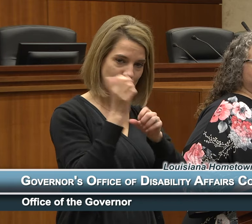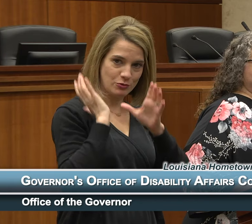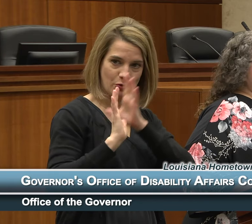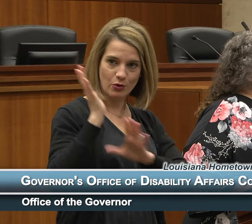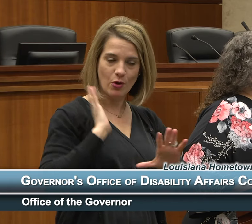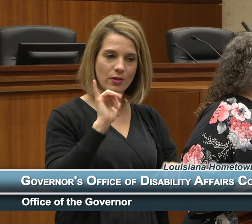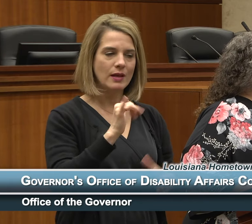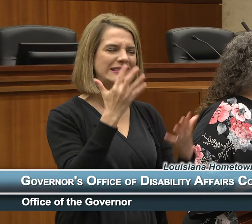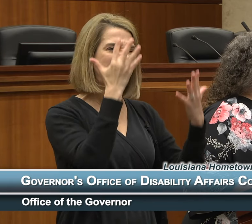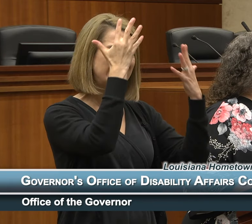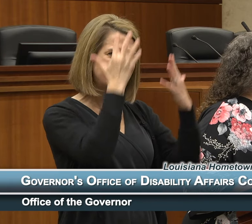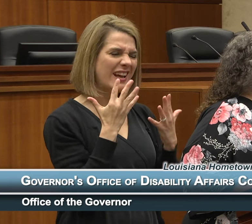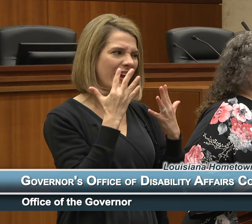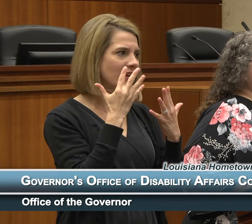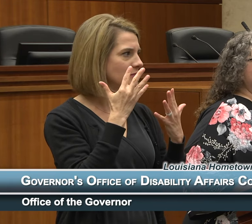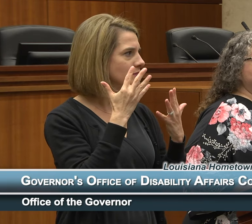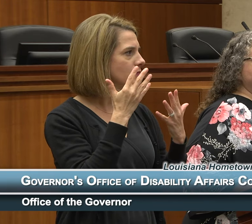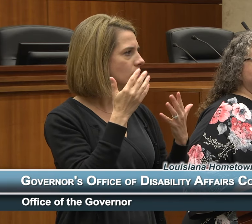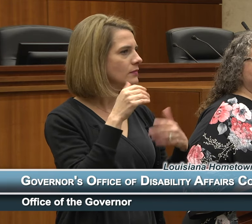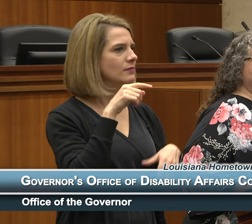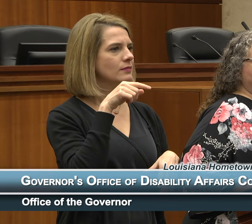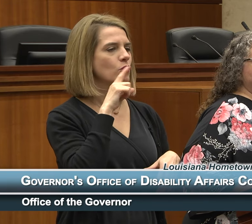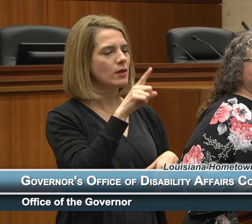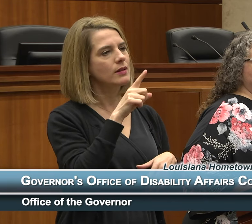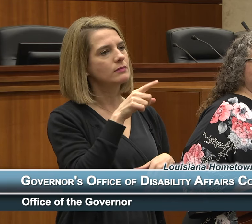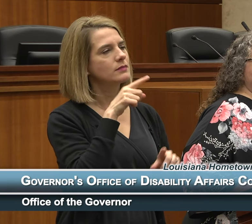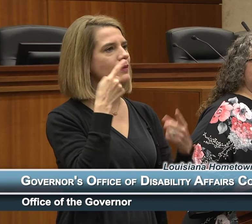sadly everybody in this picture, and this is the most famous picture of the